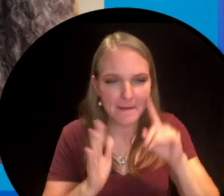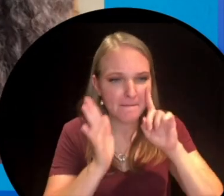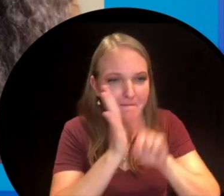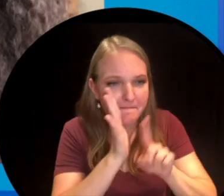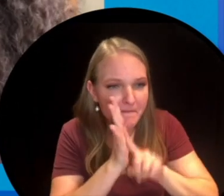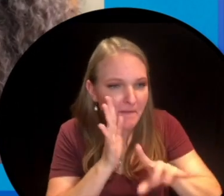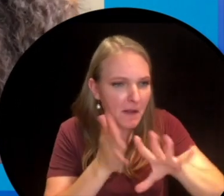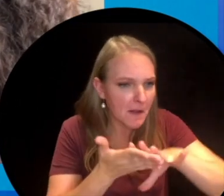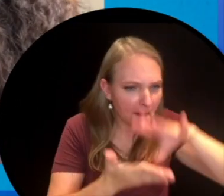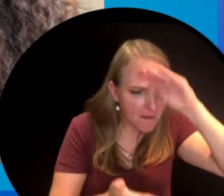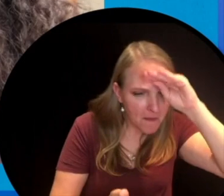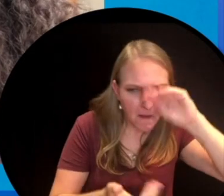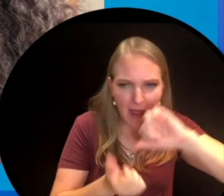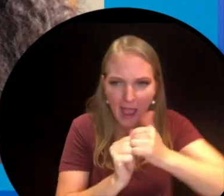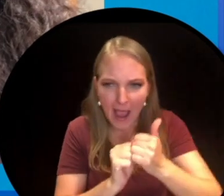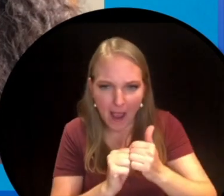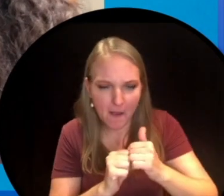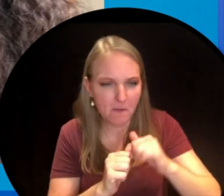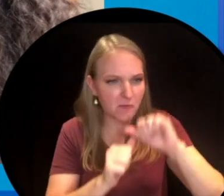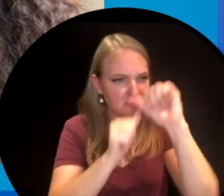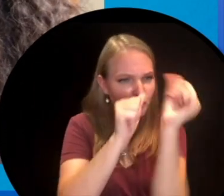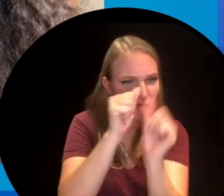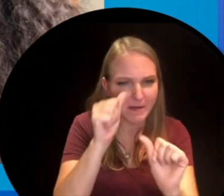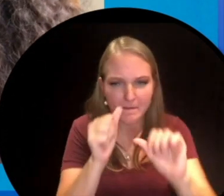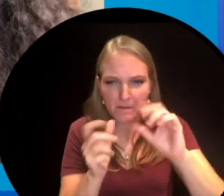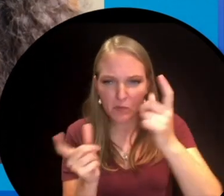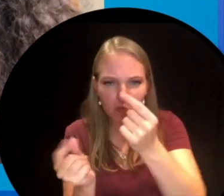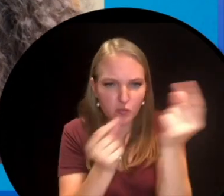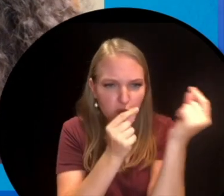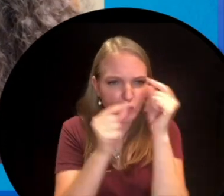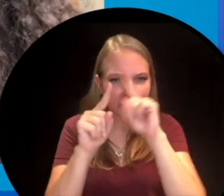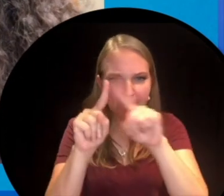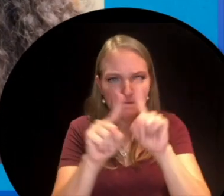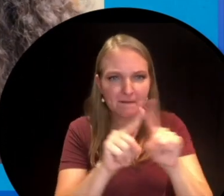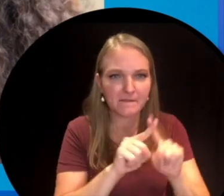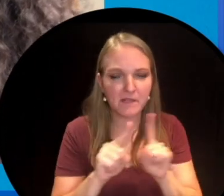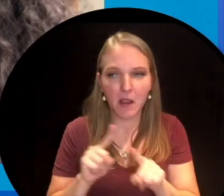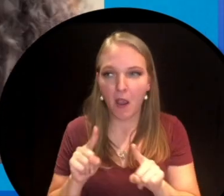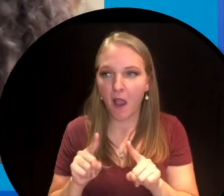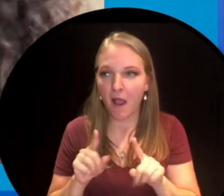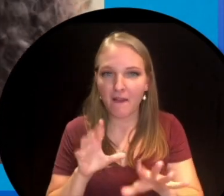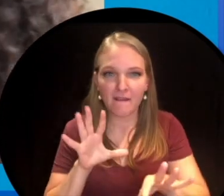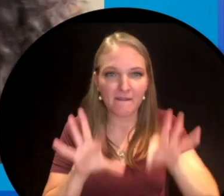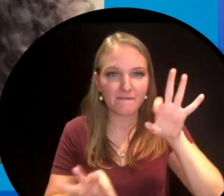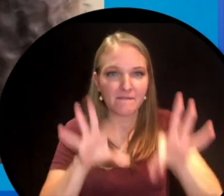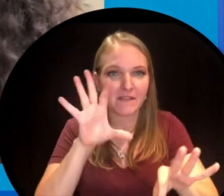plays with those shapes and explores the different things she can do with them, she makes incredible